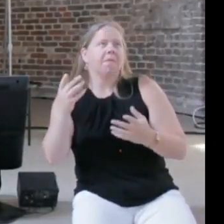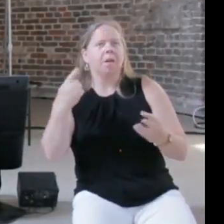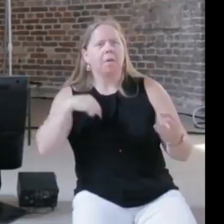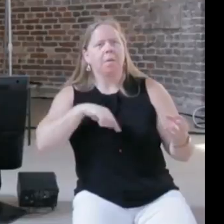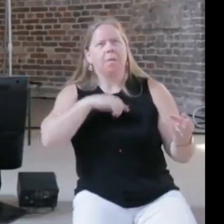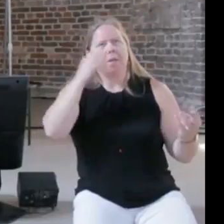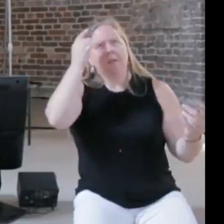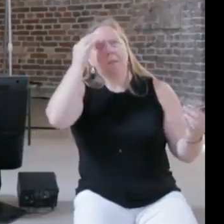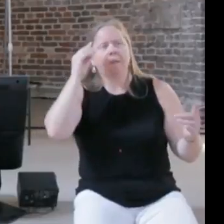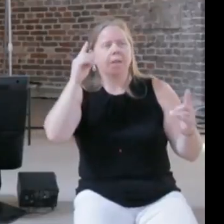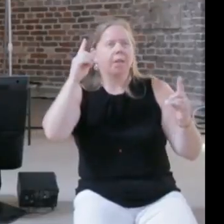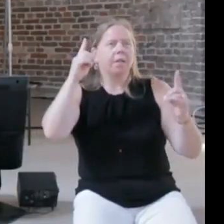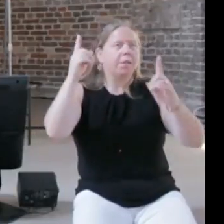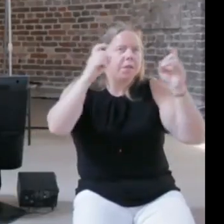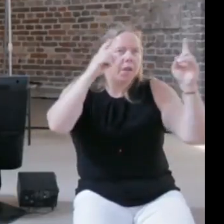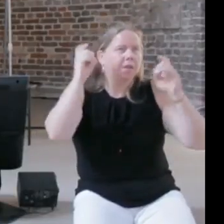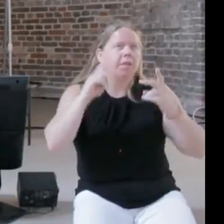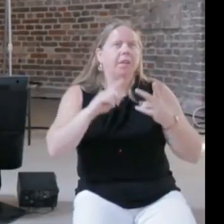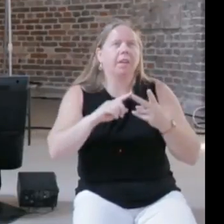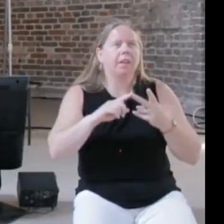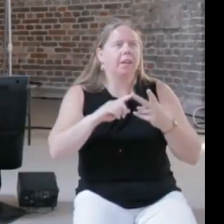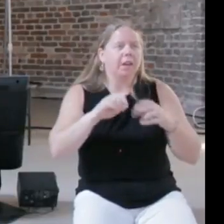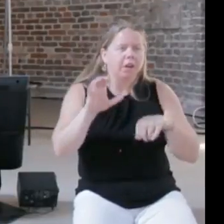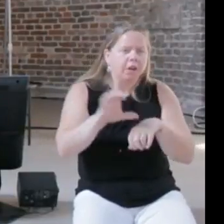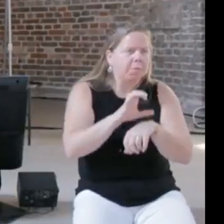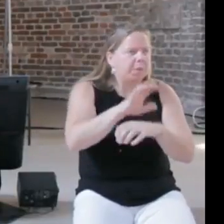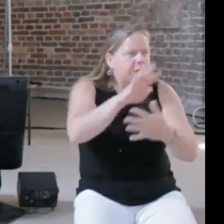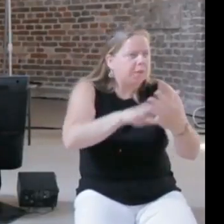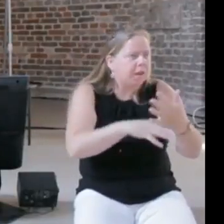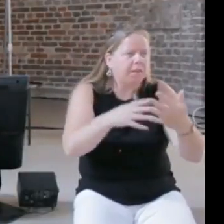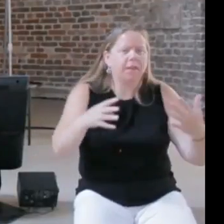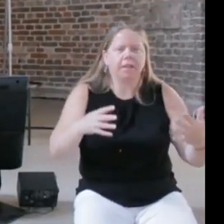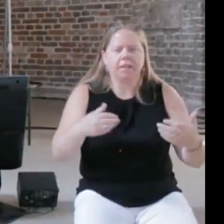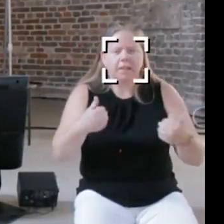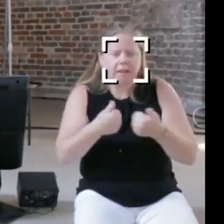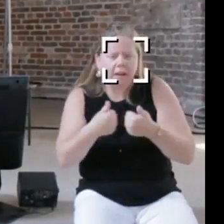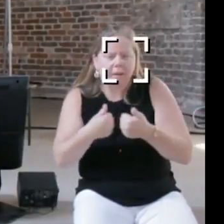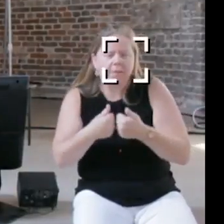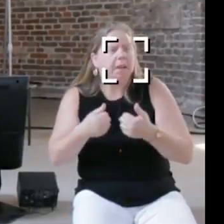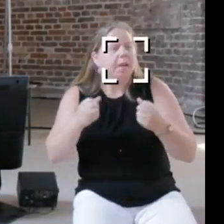graphics in games where a lot of artists were also involved in the technology, so the form